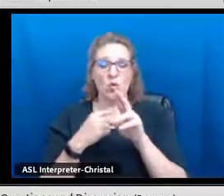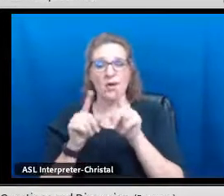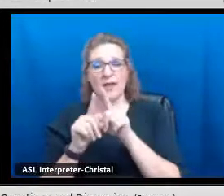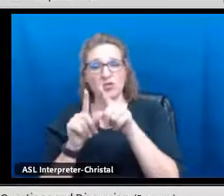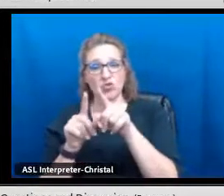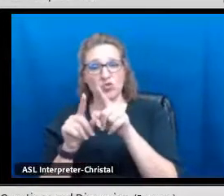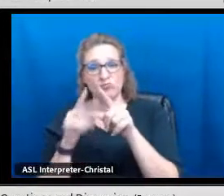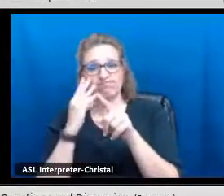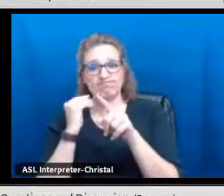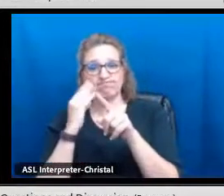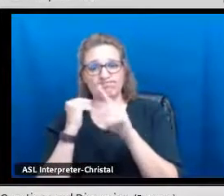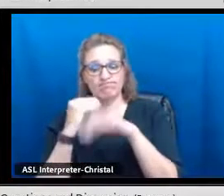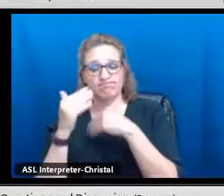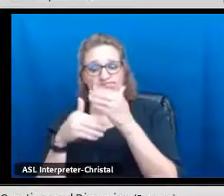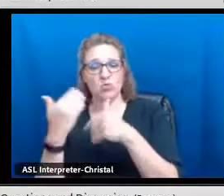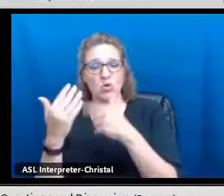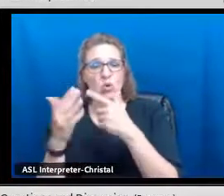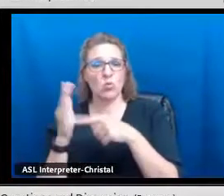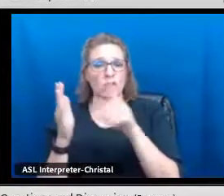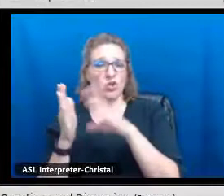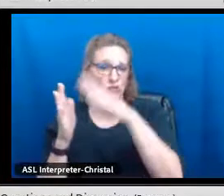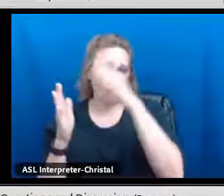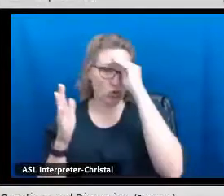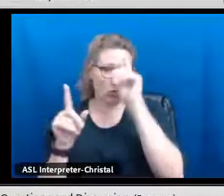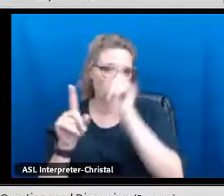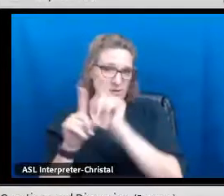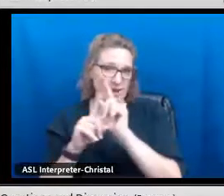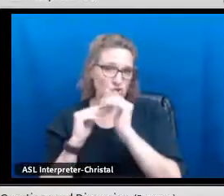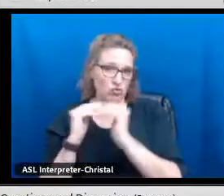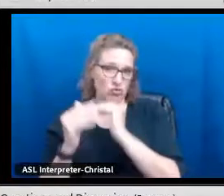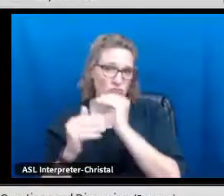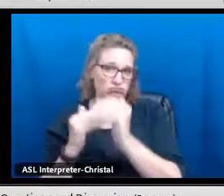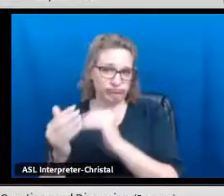share with participants before we leave?